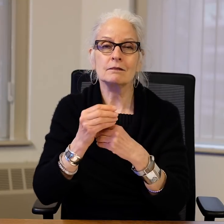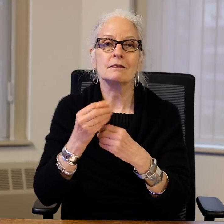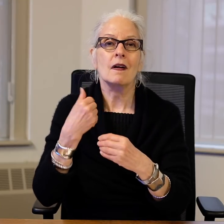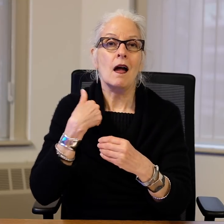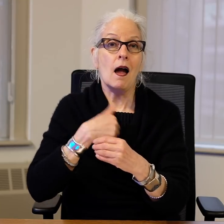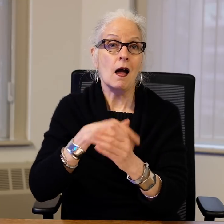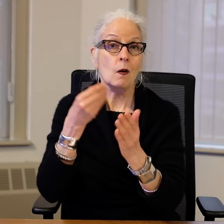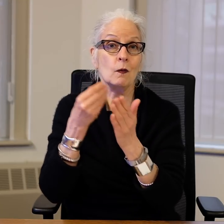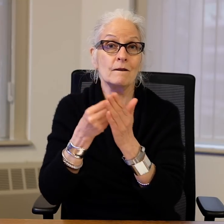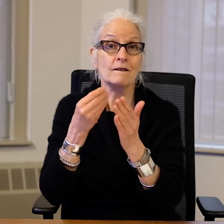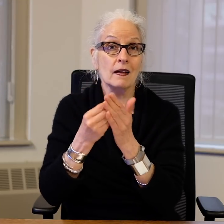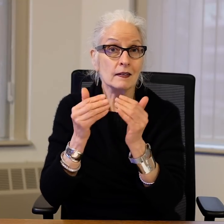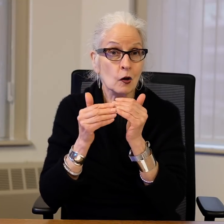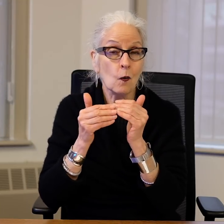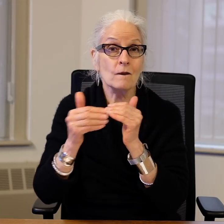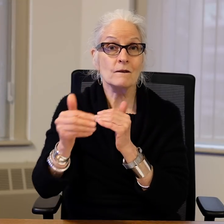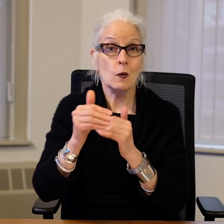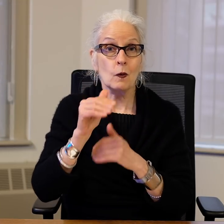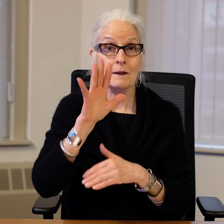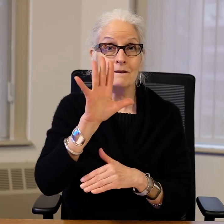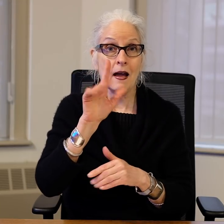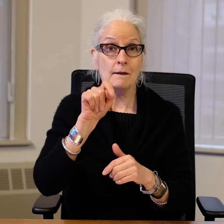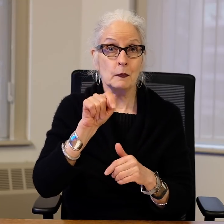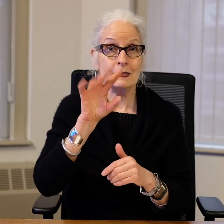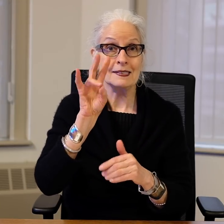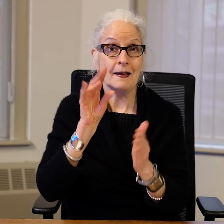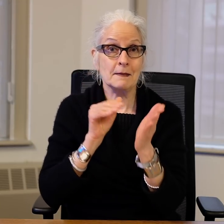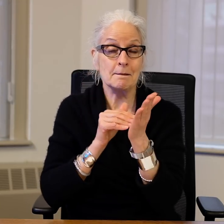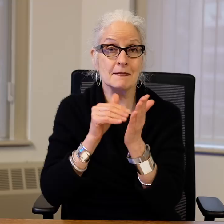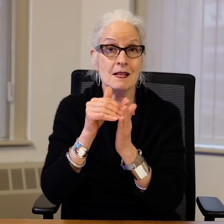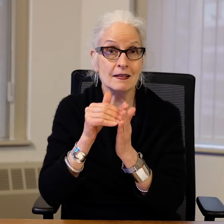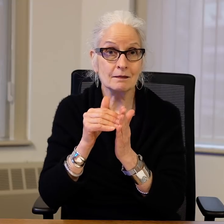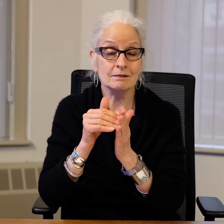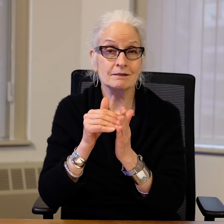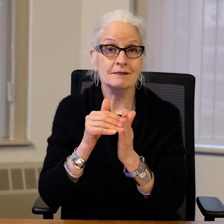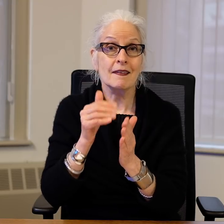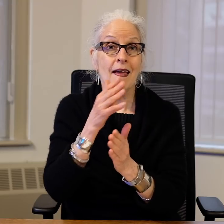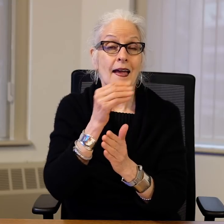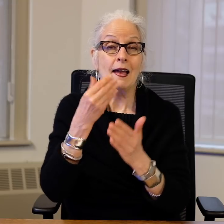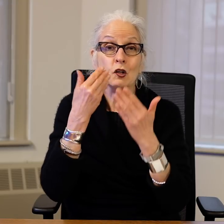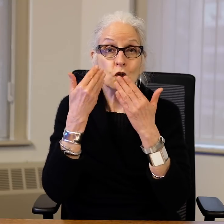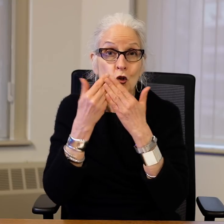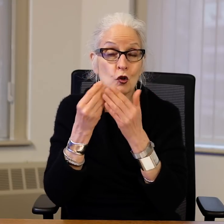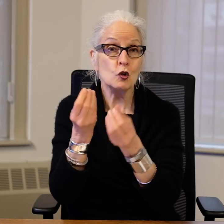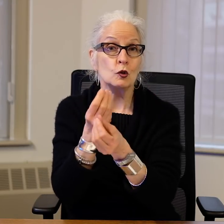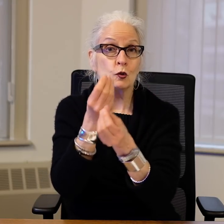The Governor has signed the budget, our funding going forward is $5.7 million and the good